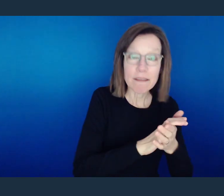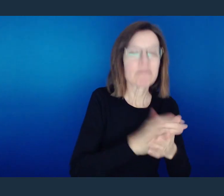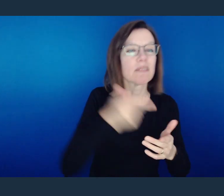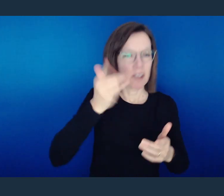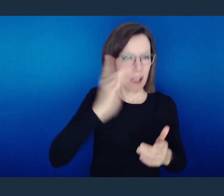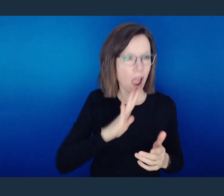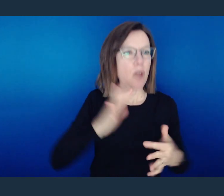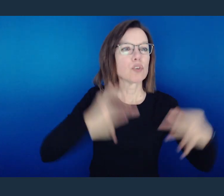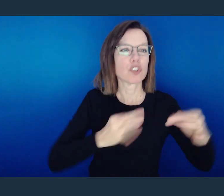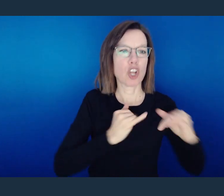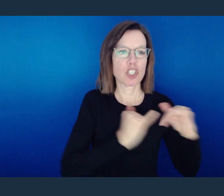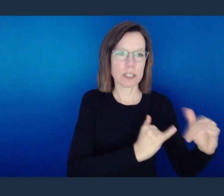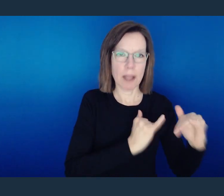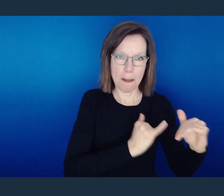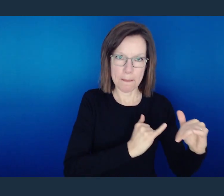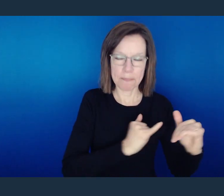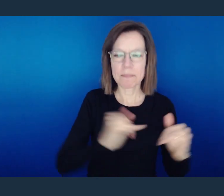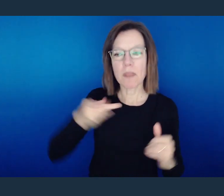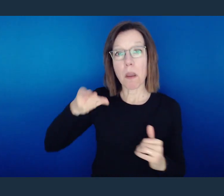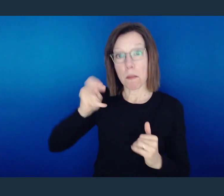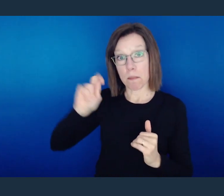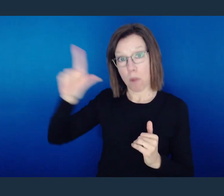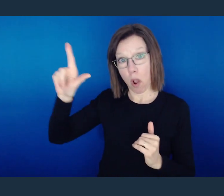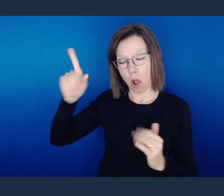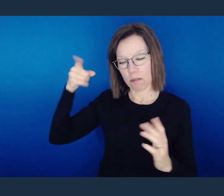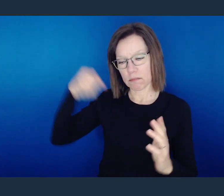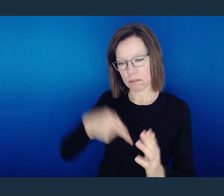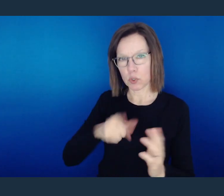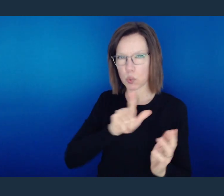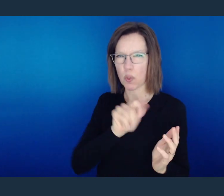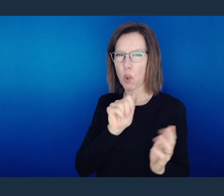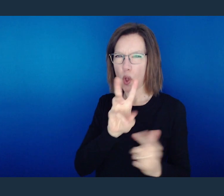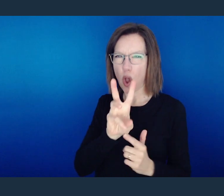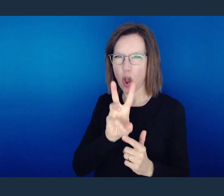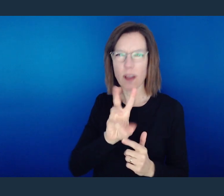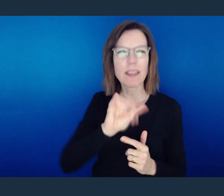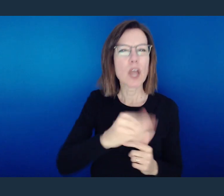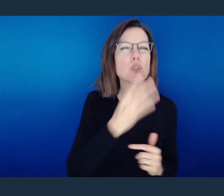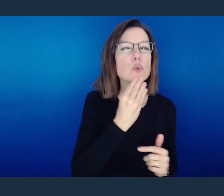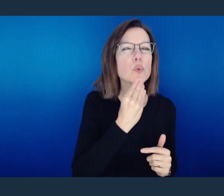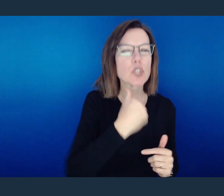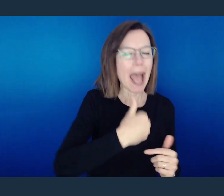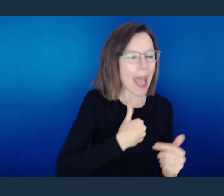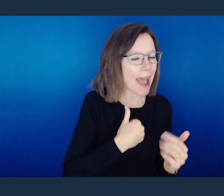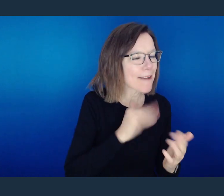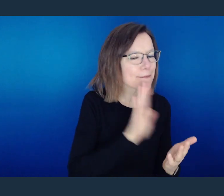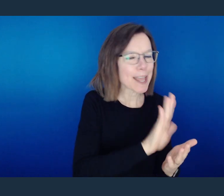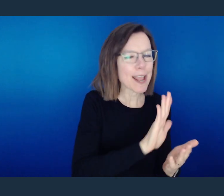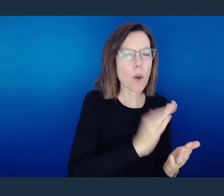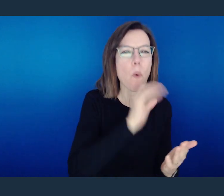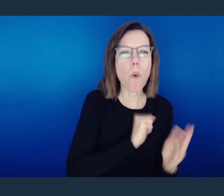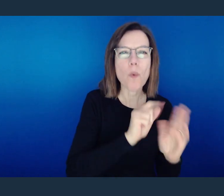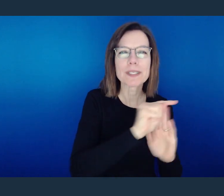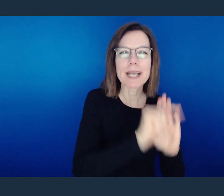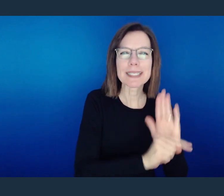You see, in the context of this passage, Paul points to the law, and the law here is the Jews have the law of God. They have the Old Testament. The gentiles don't.